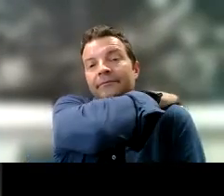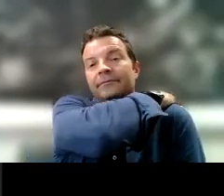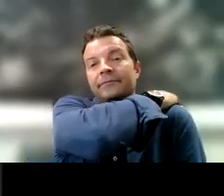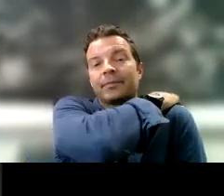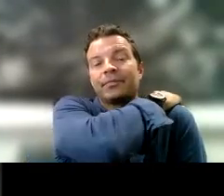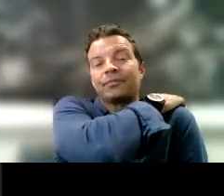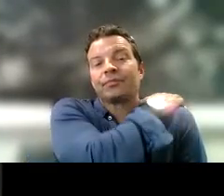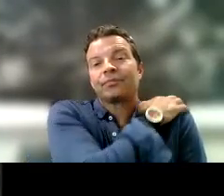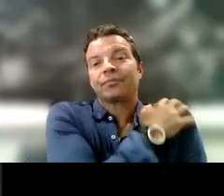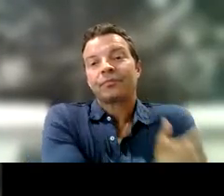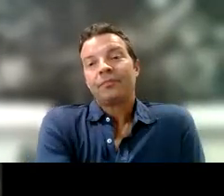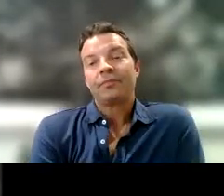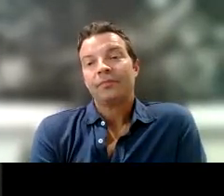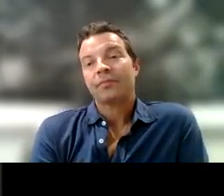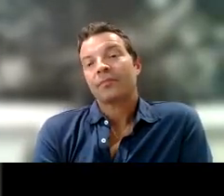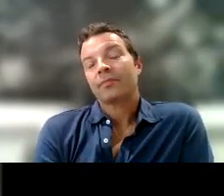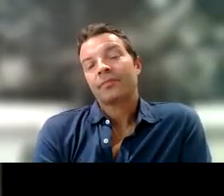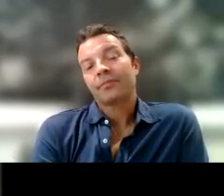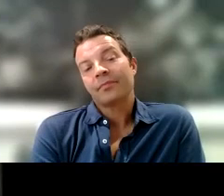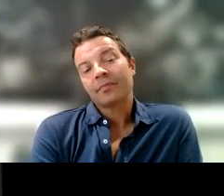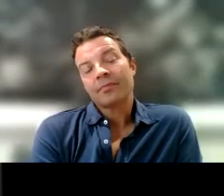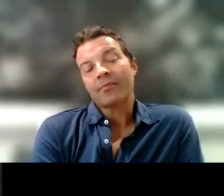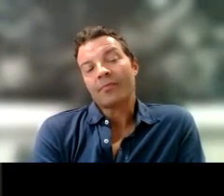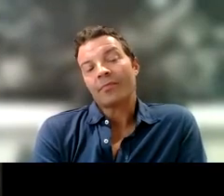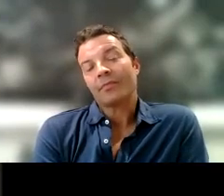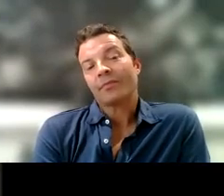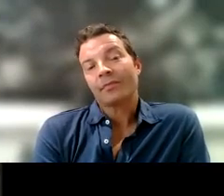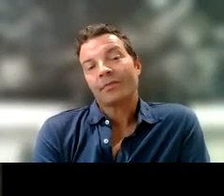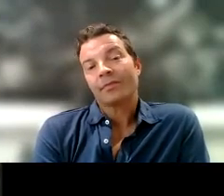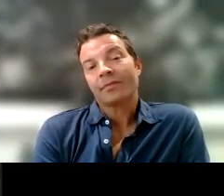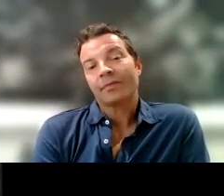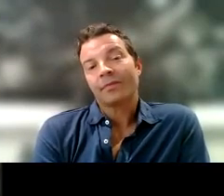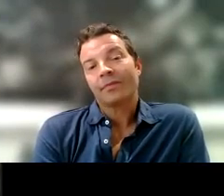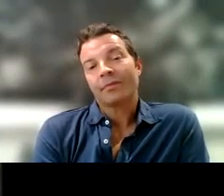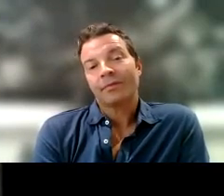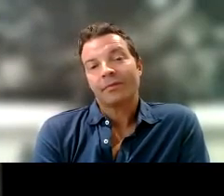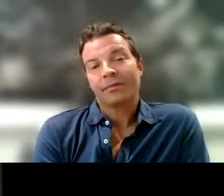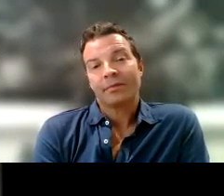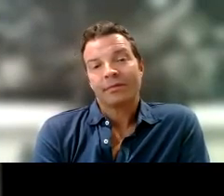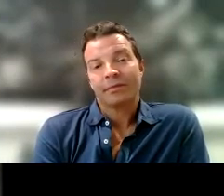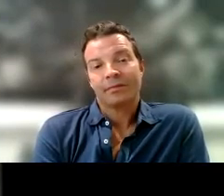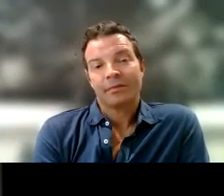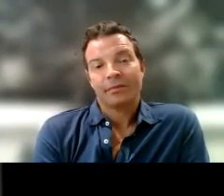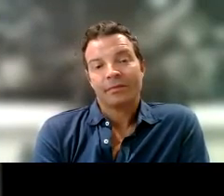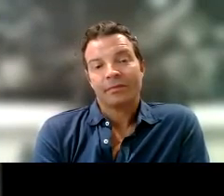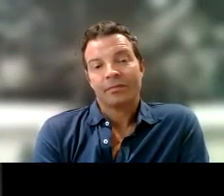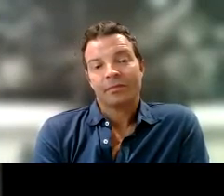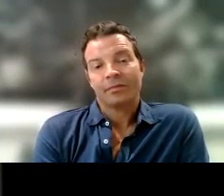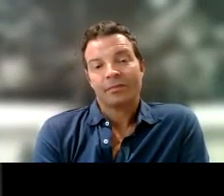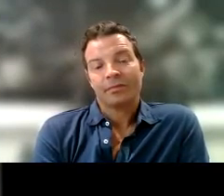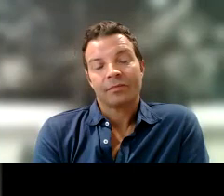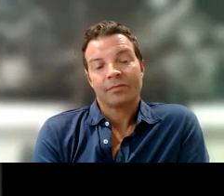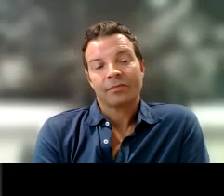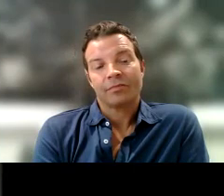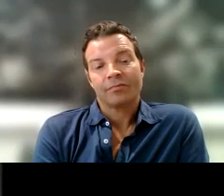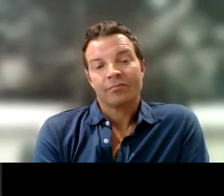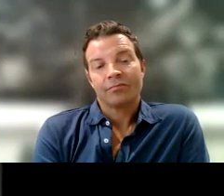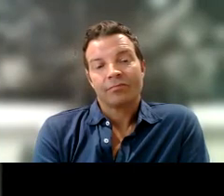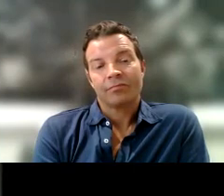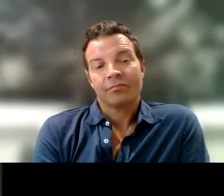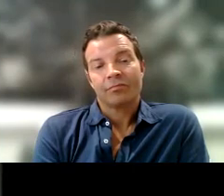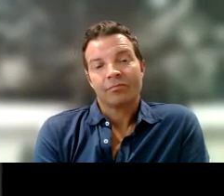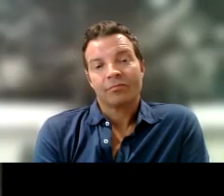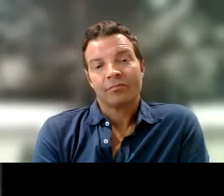I'd rather die trying to fly Than living to fall.